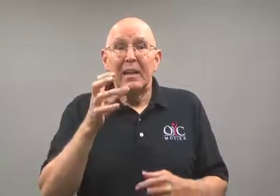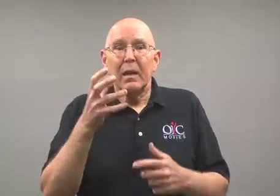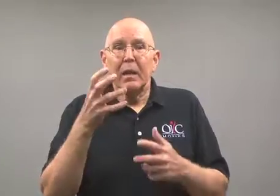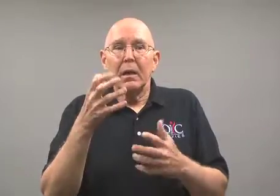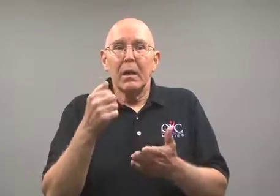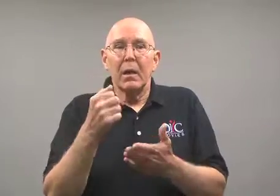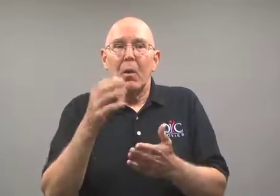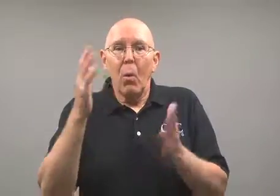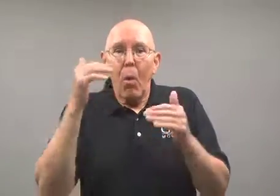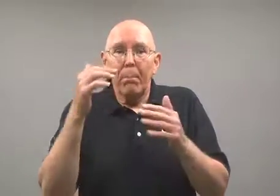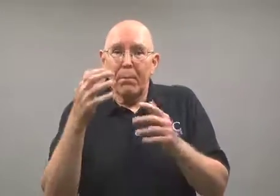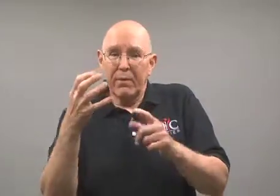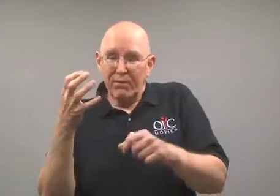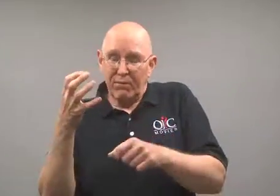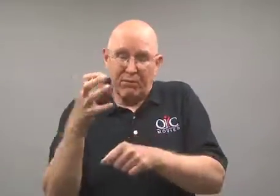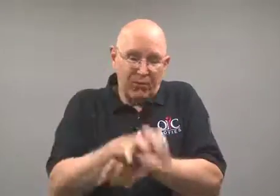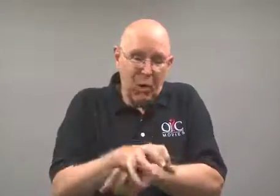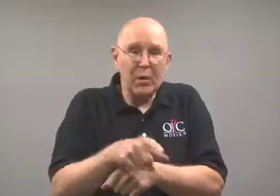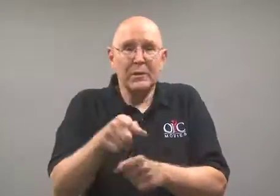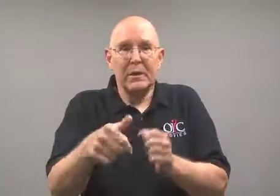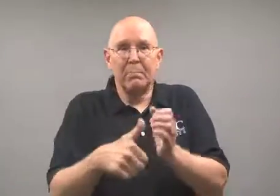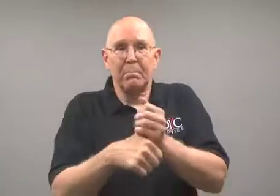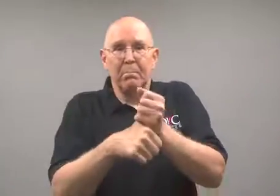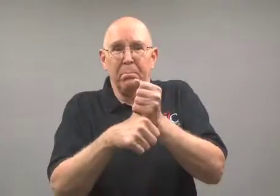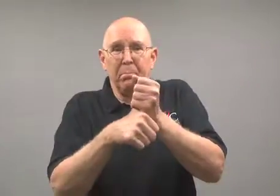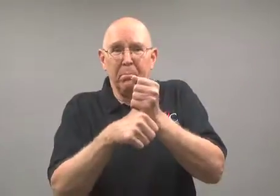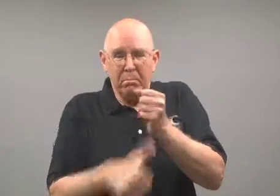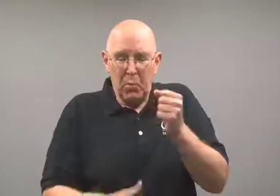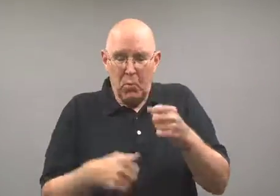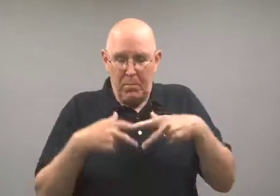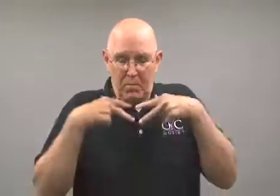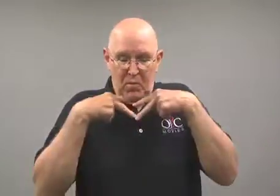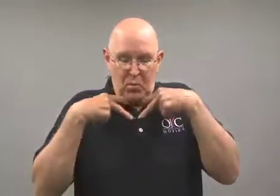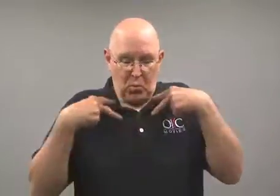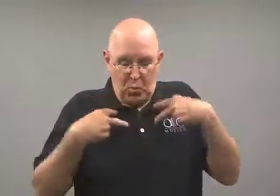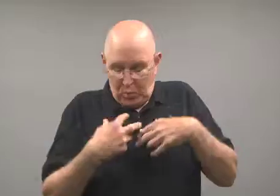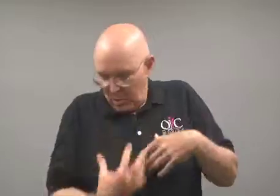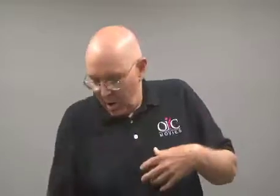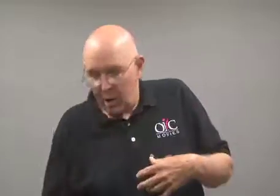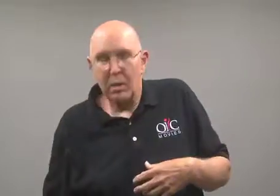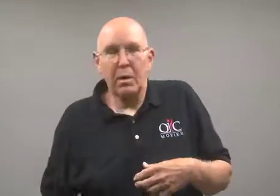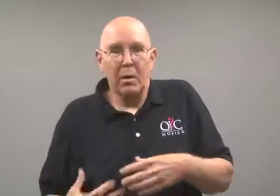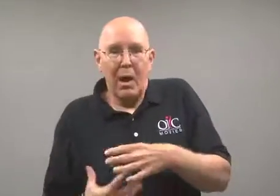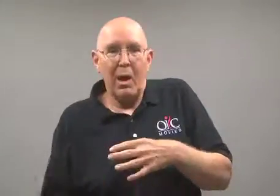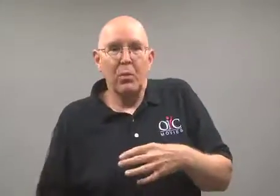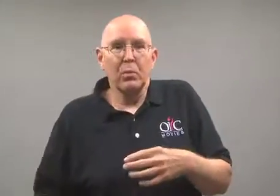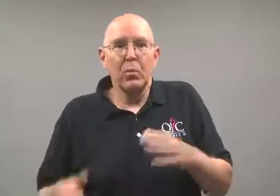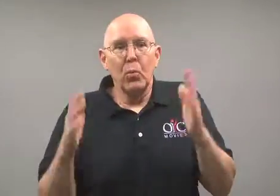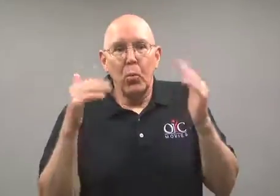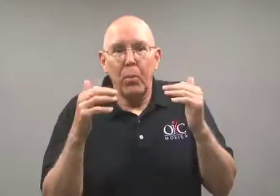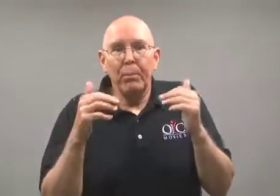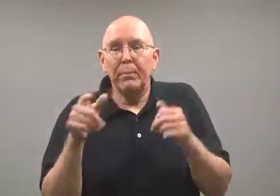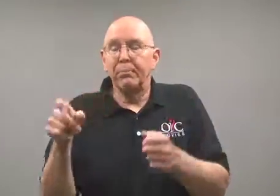They were hoping it would force him to pass the necklace.